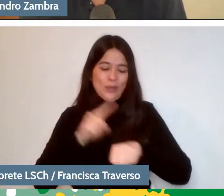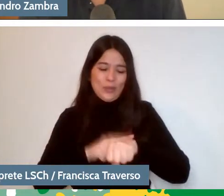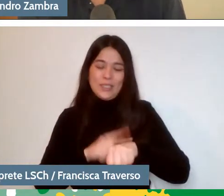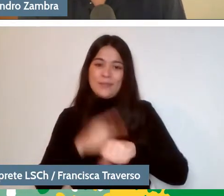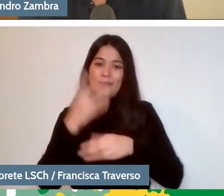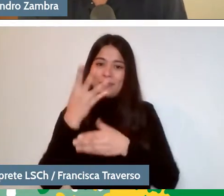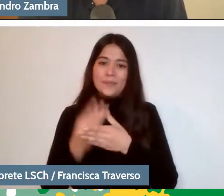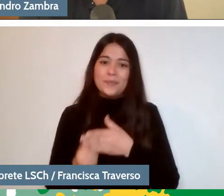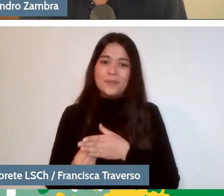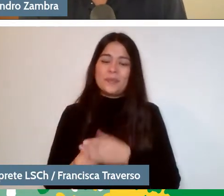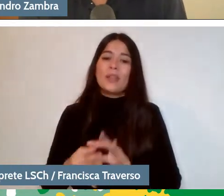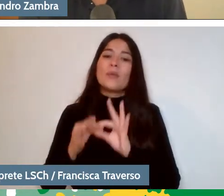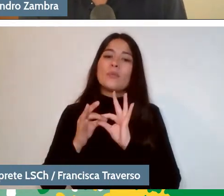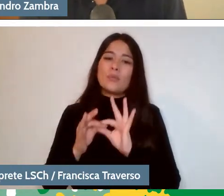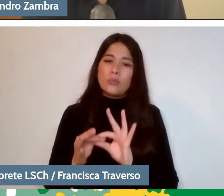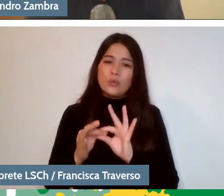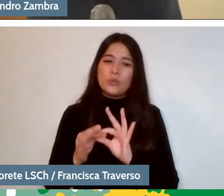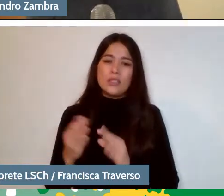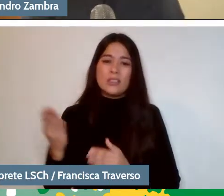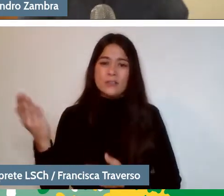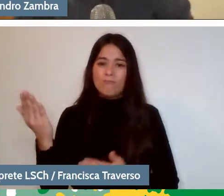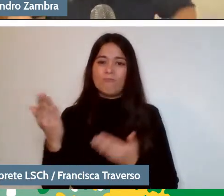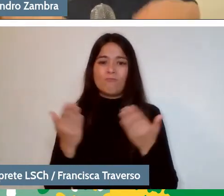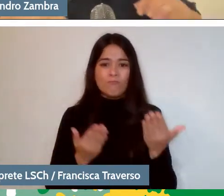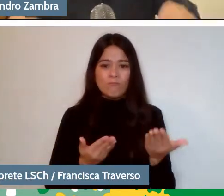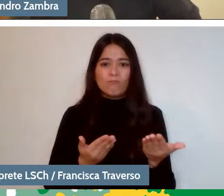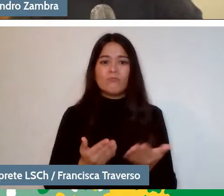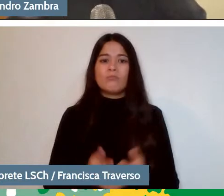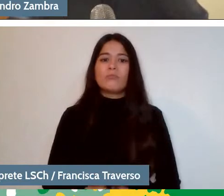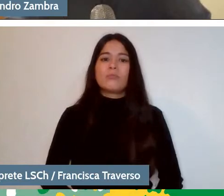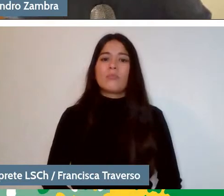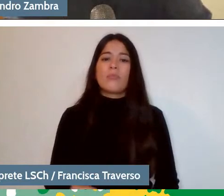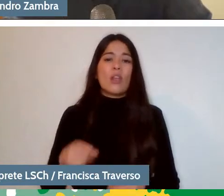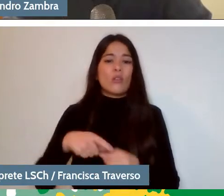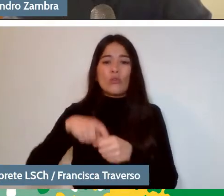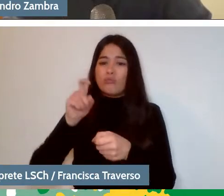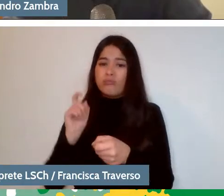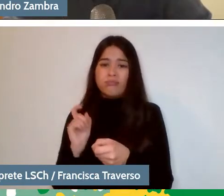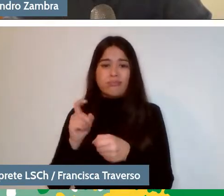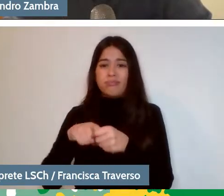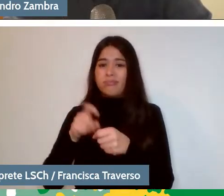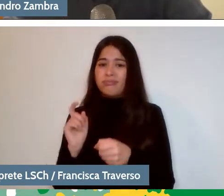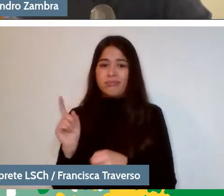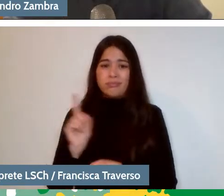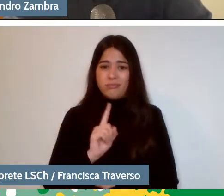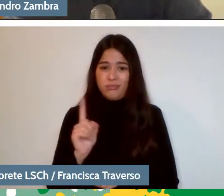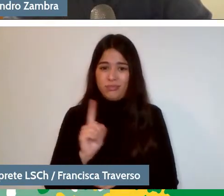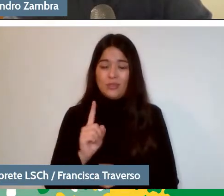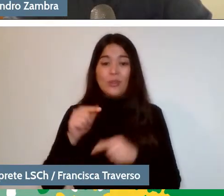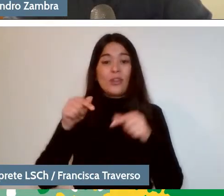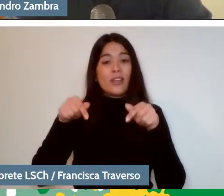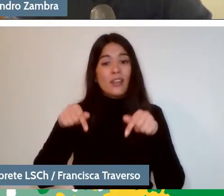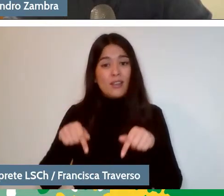Thank you both very much. Please don't go. We are going to leave with you now: